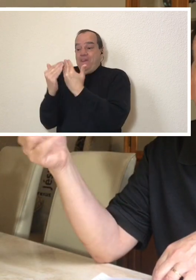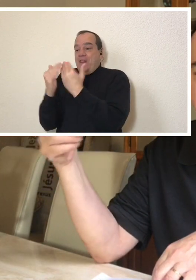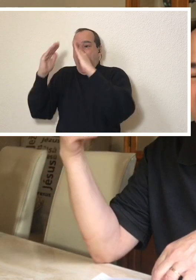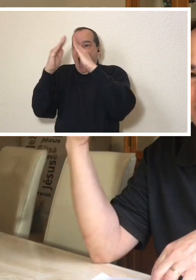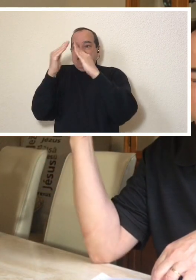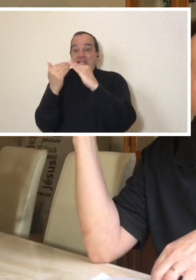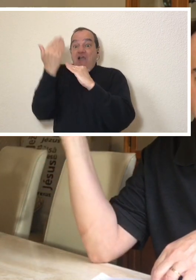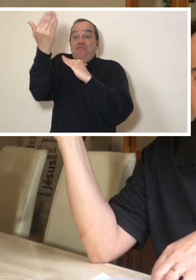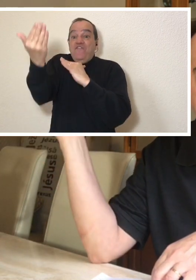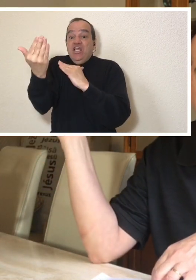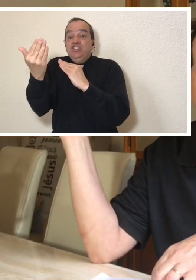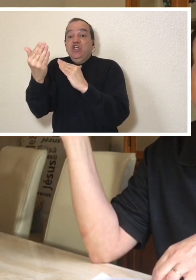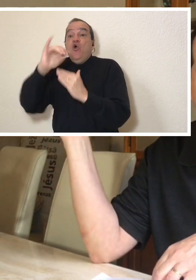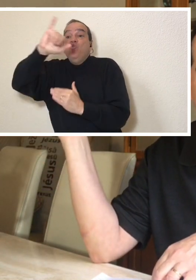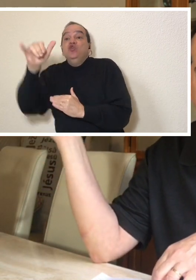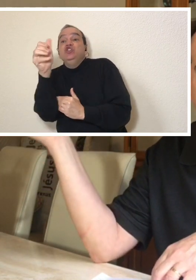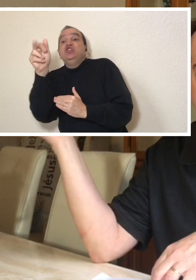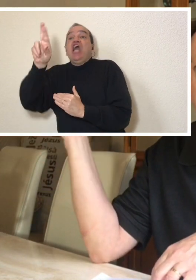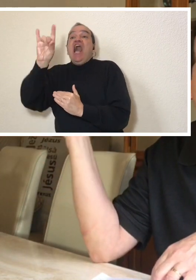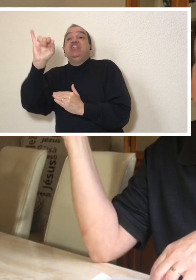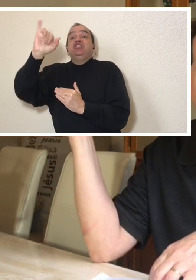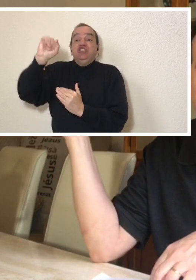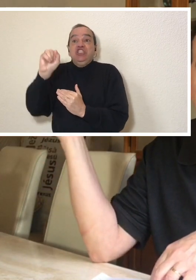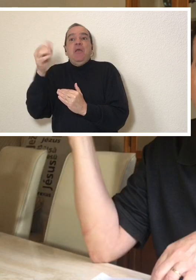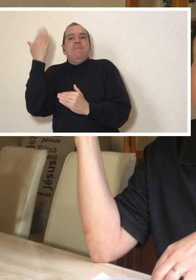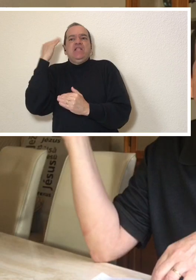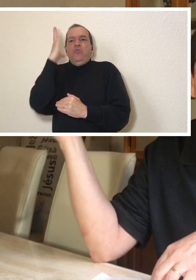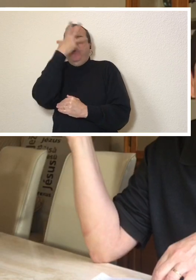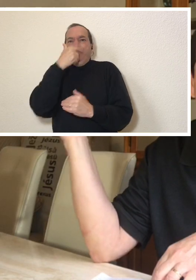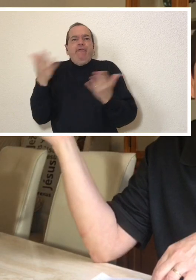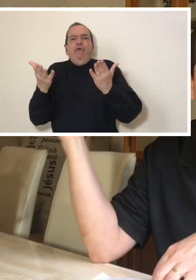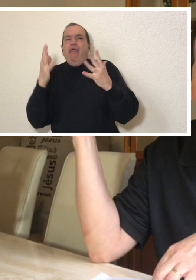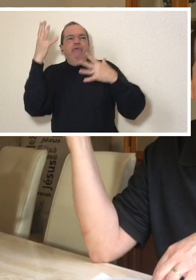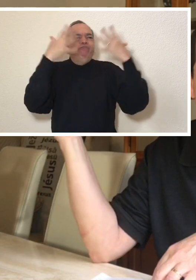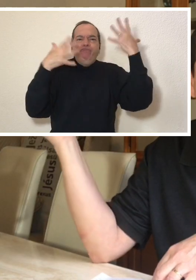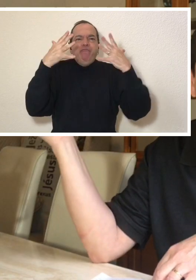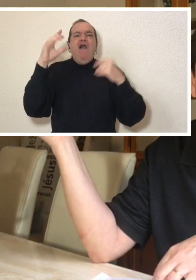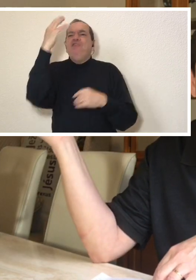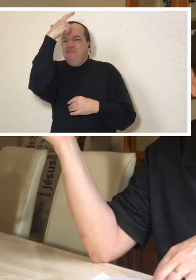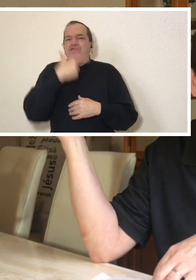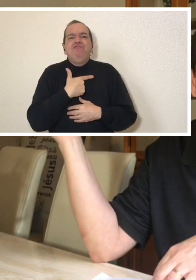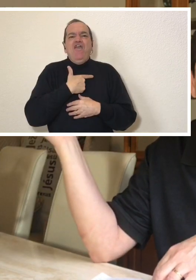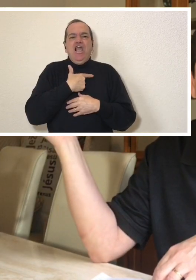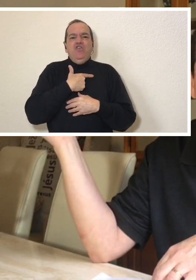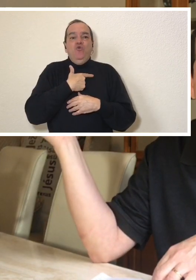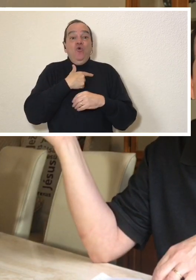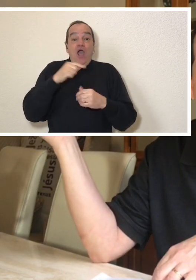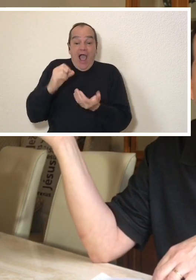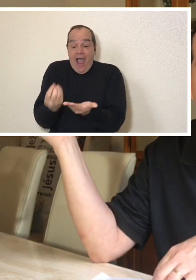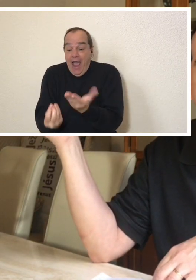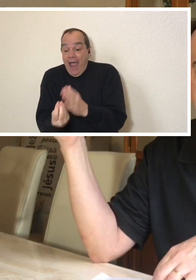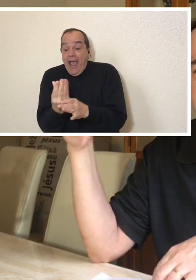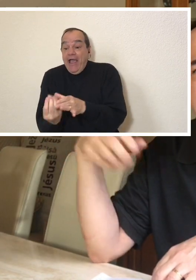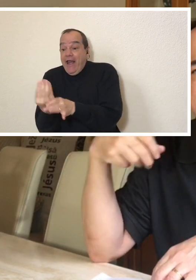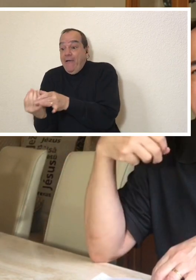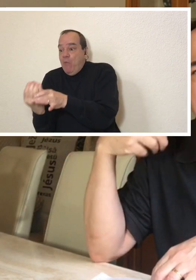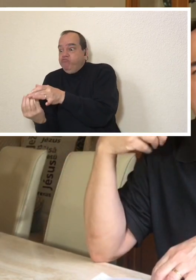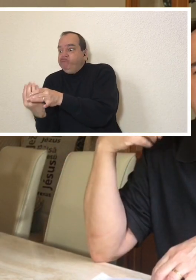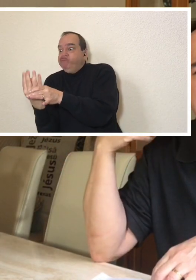in the back yard grass and weeds growing as well. It seemed like I was living already in the woods. I started being bothered with those things.